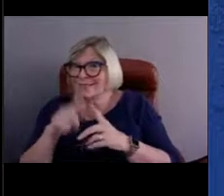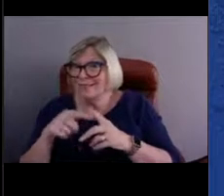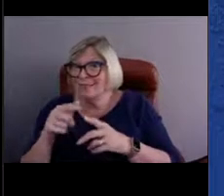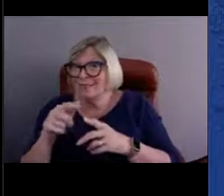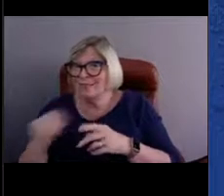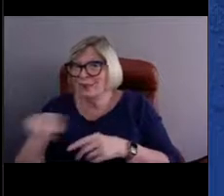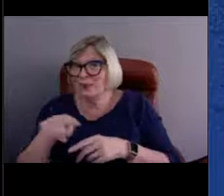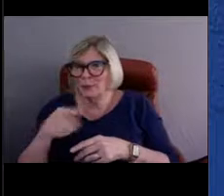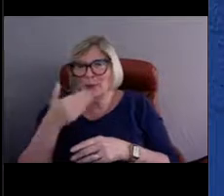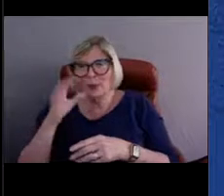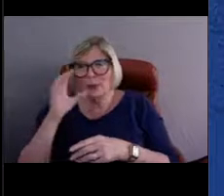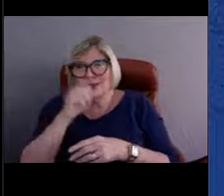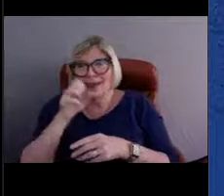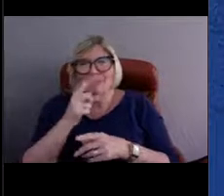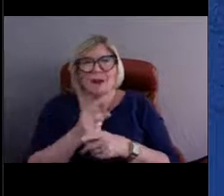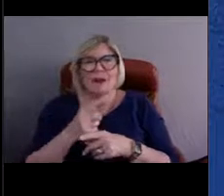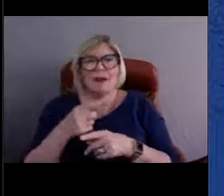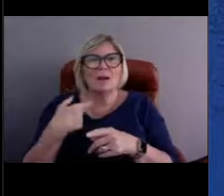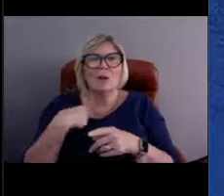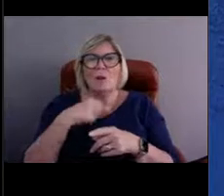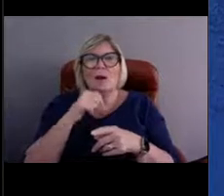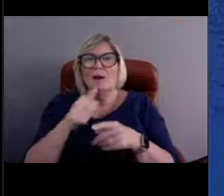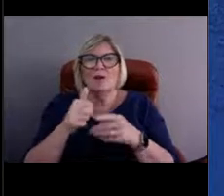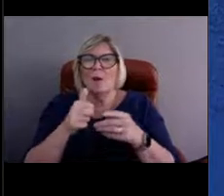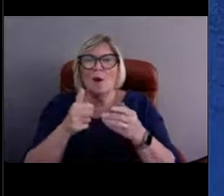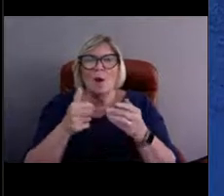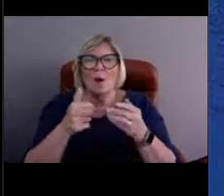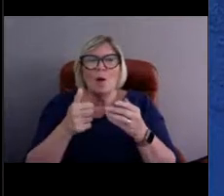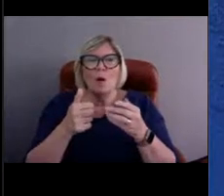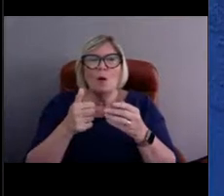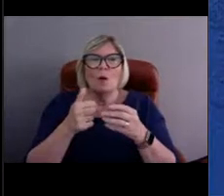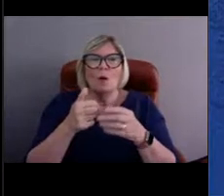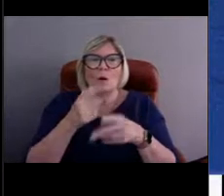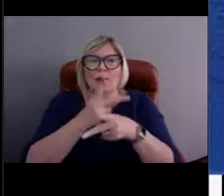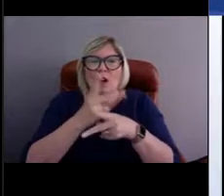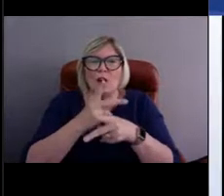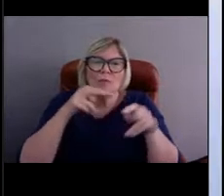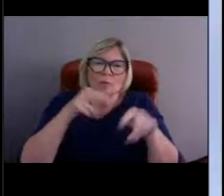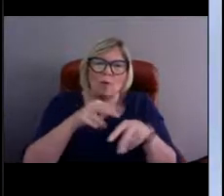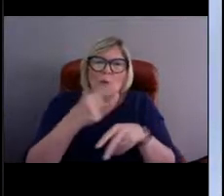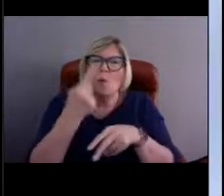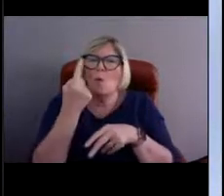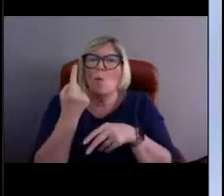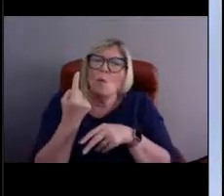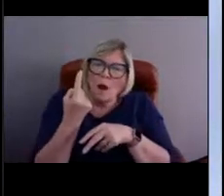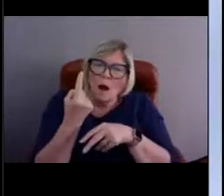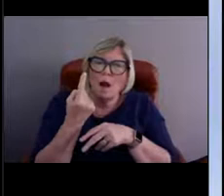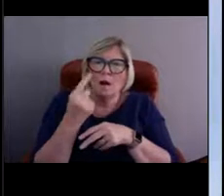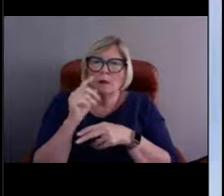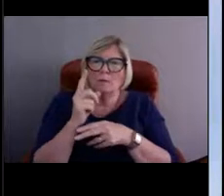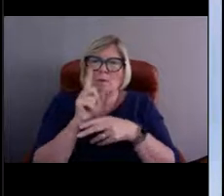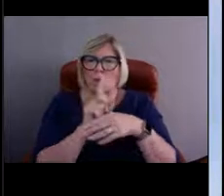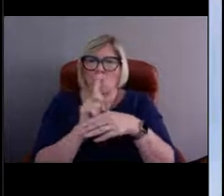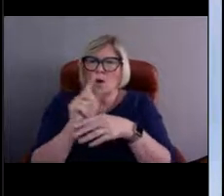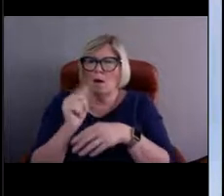Now we don't just service one buoy at a time. Let's take a look at a particular mission that our technicians completed.